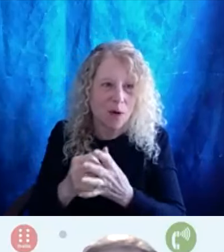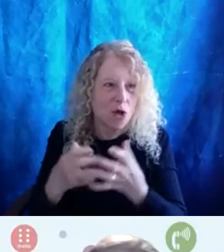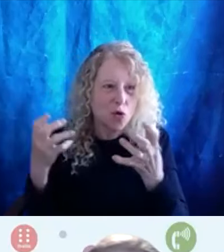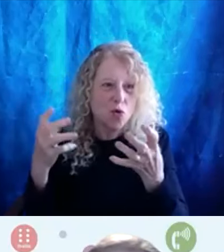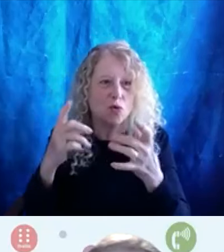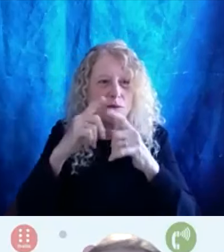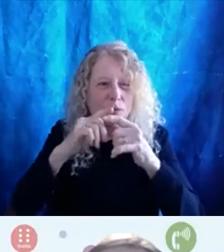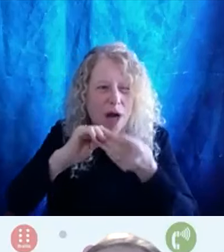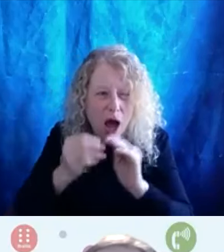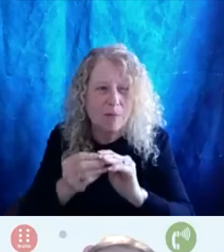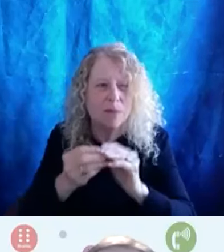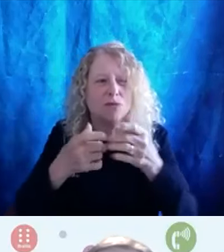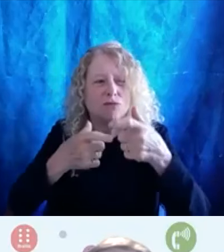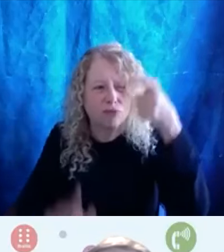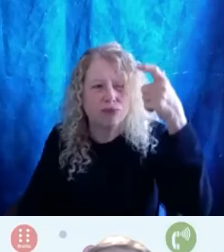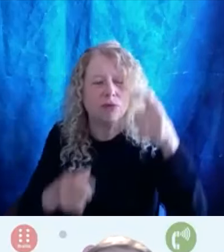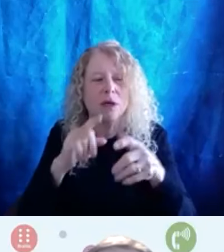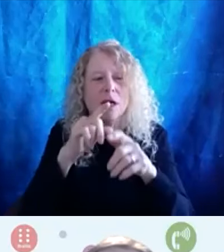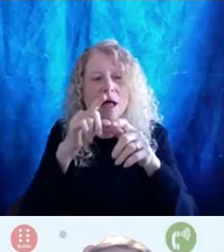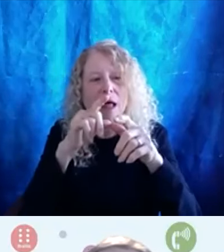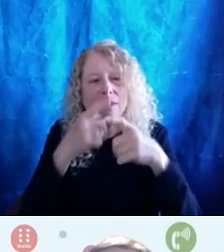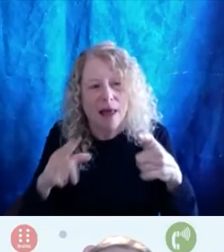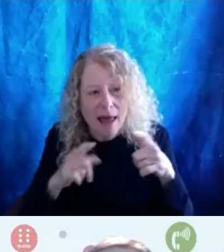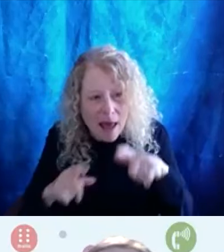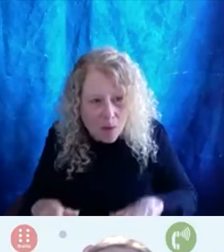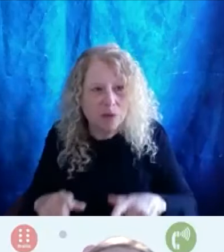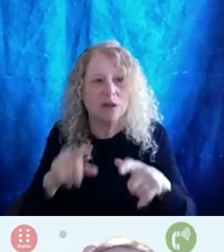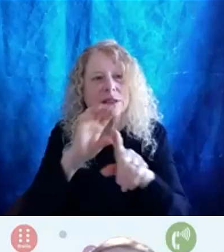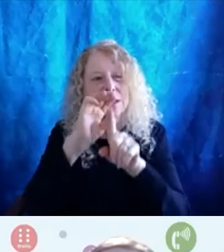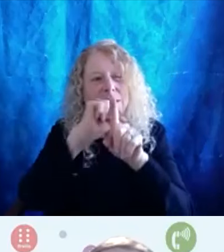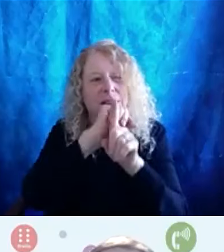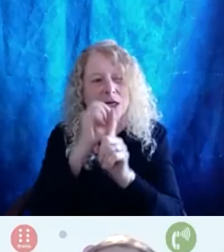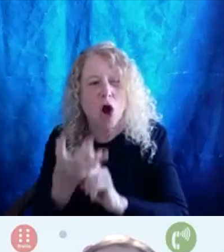languages cultures and everything and and we we at least still on the